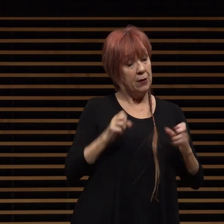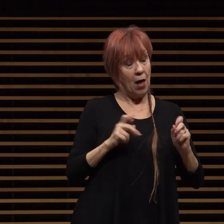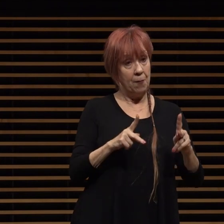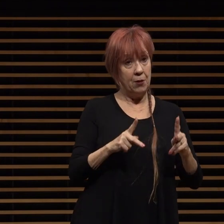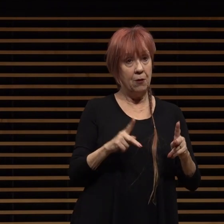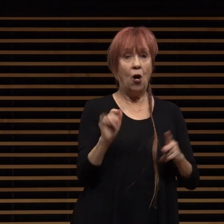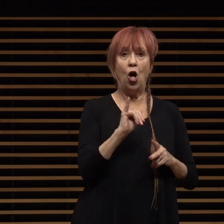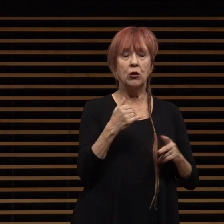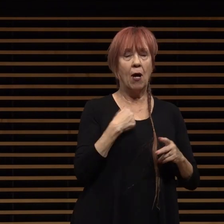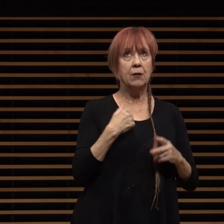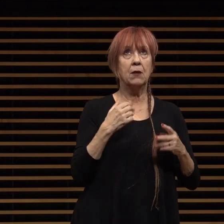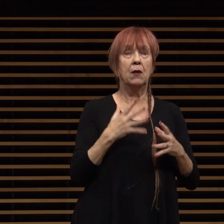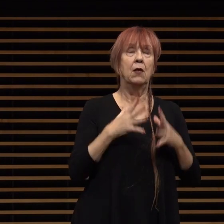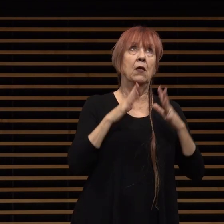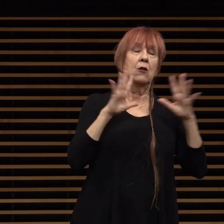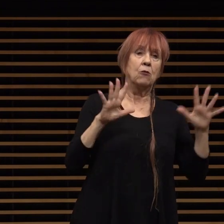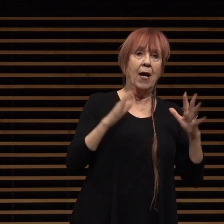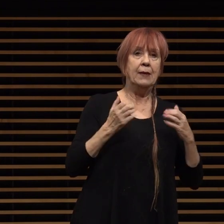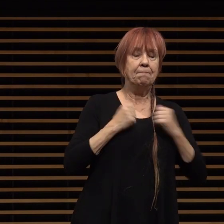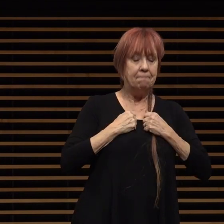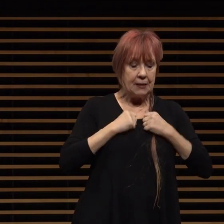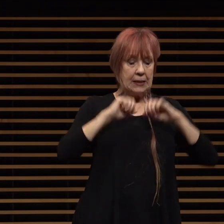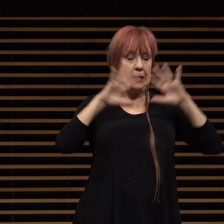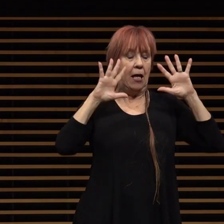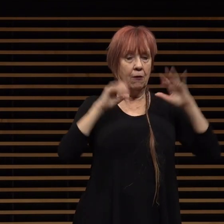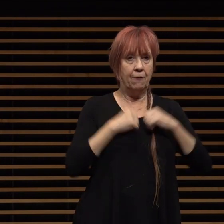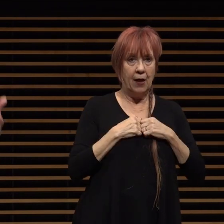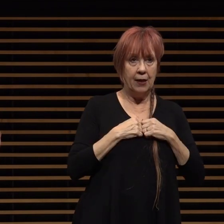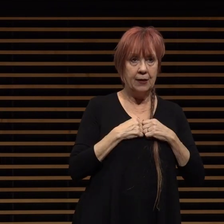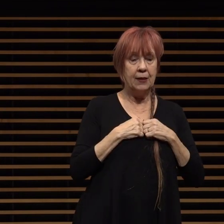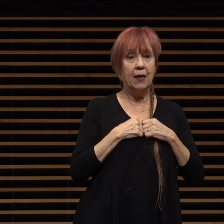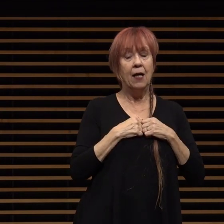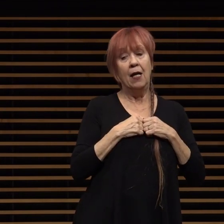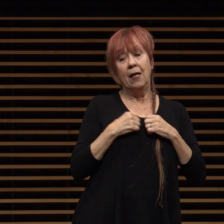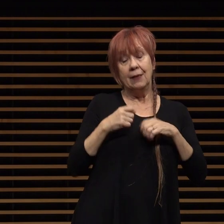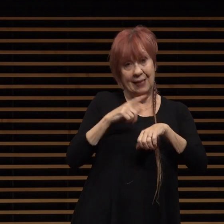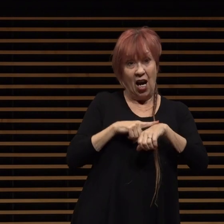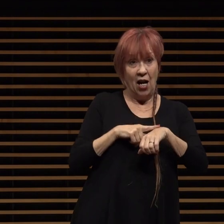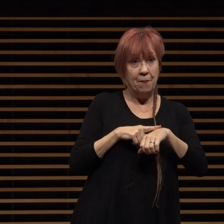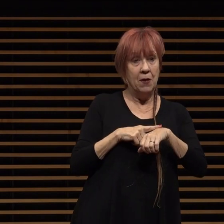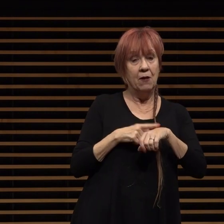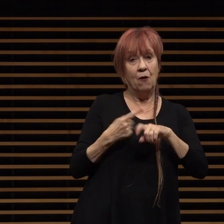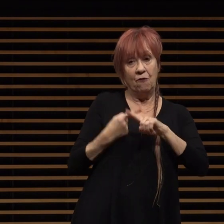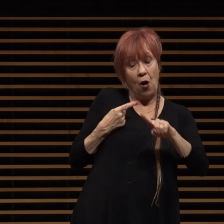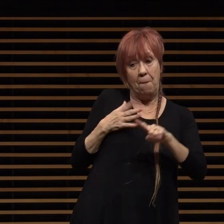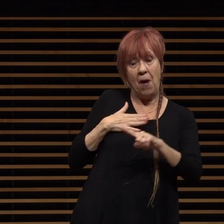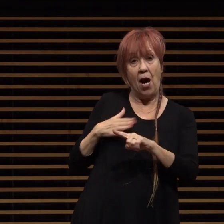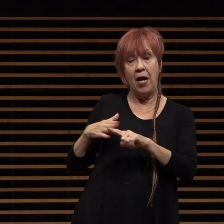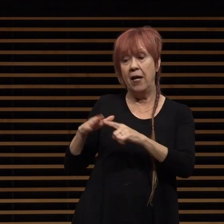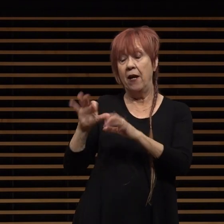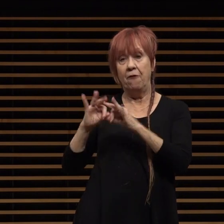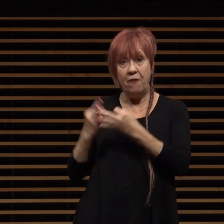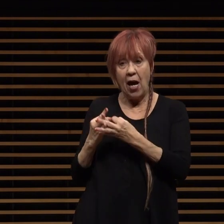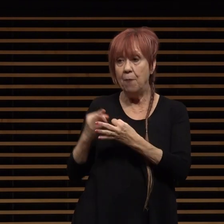sacrifice of time with my with my wonderful wife kelly and my children